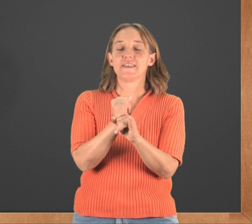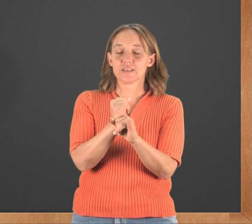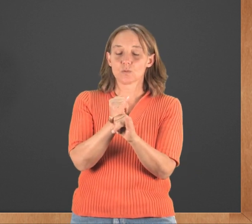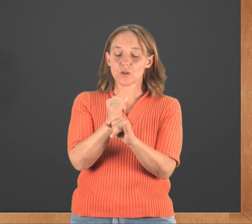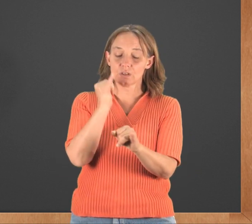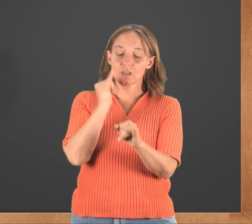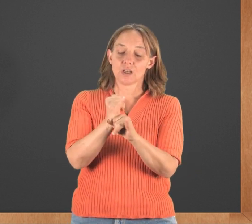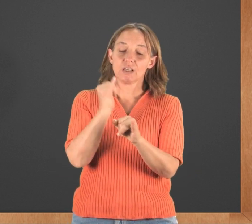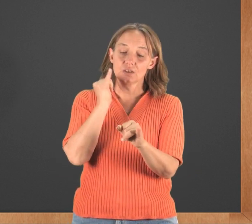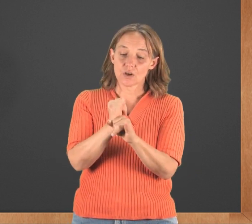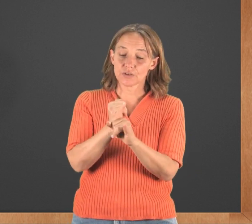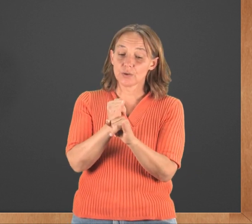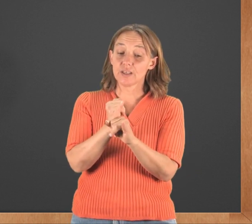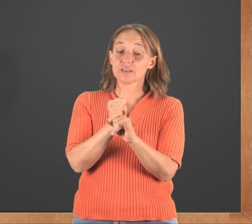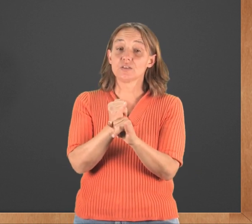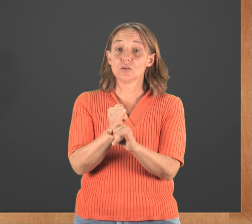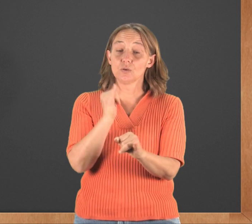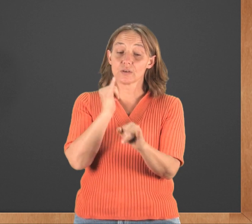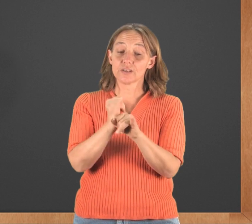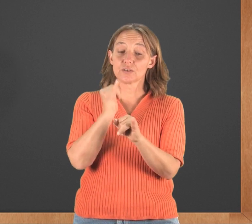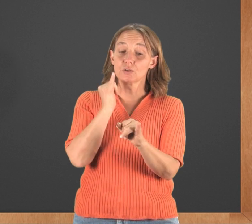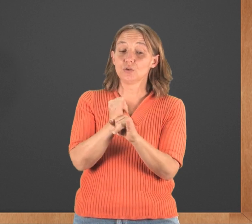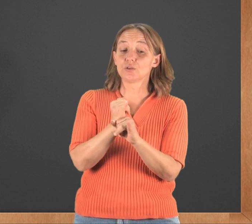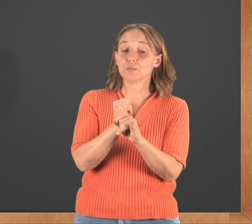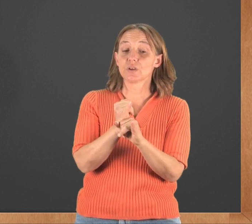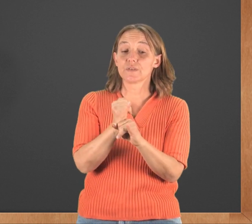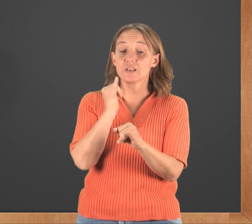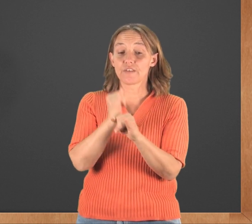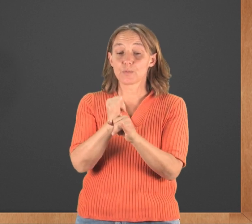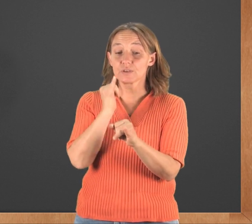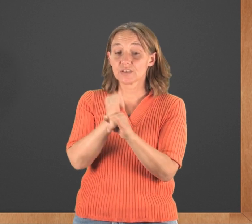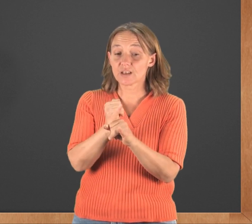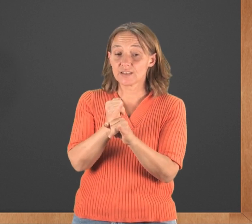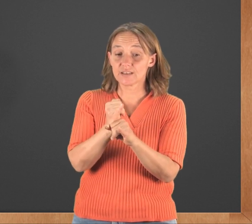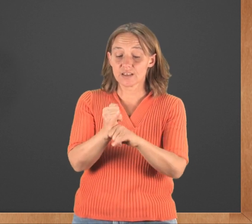This one is also "institute" or "institution", but if a deaf person signs this,